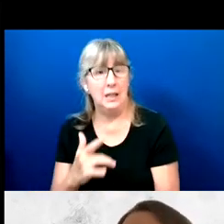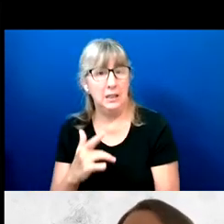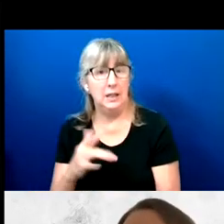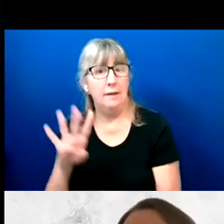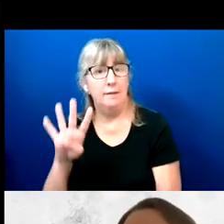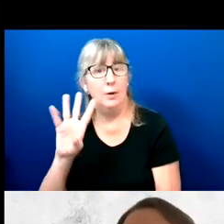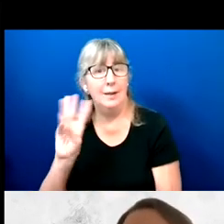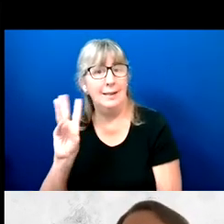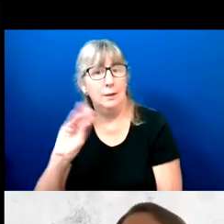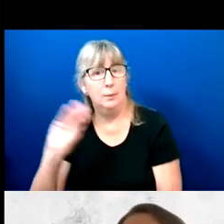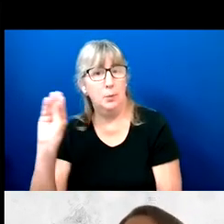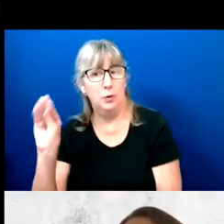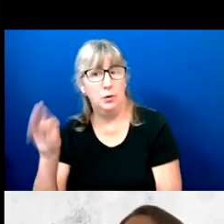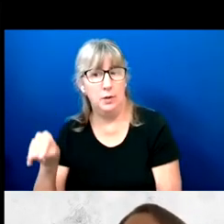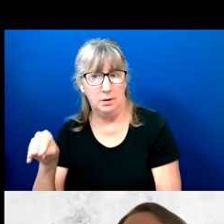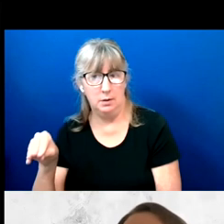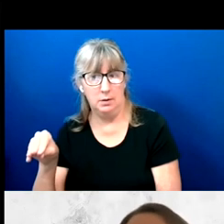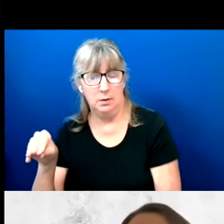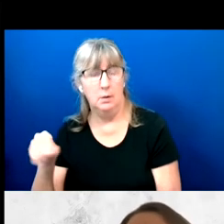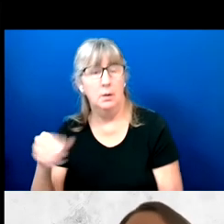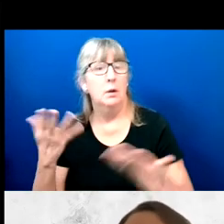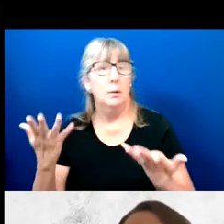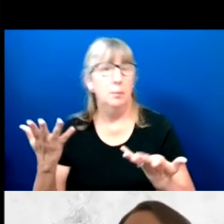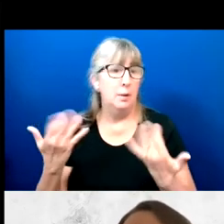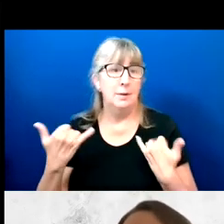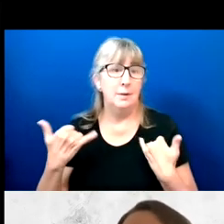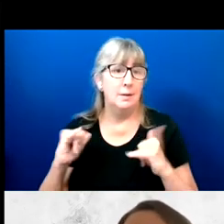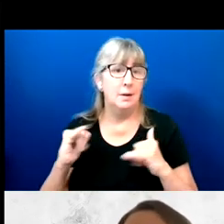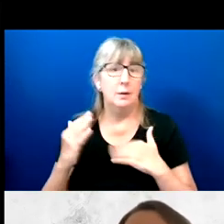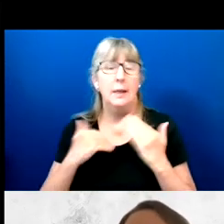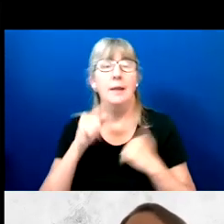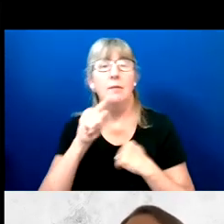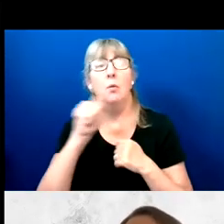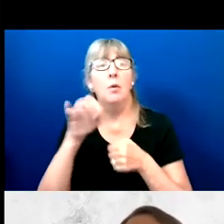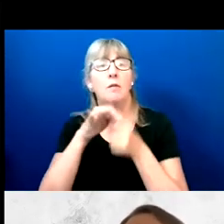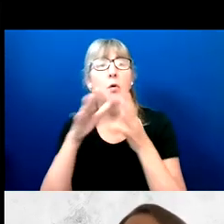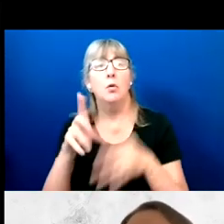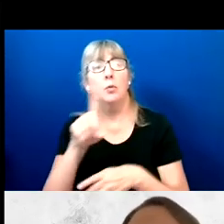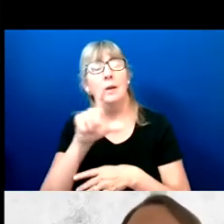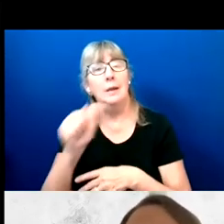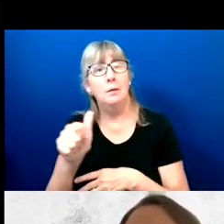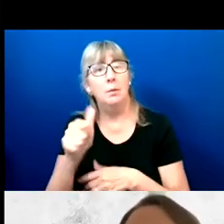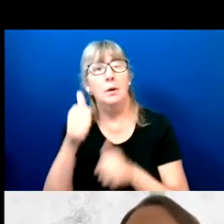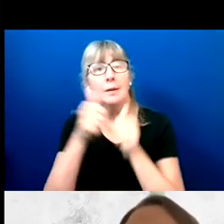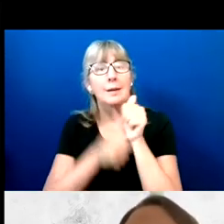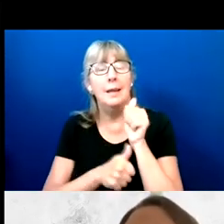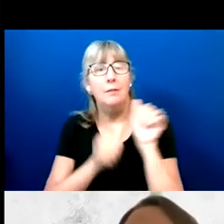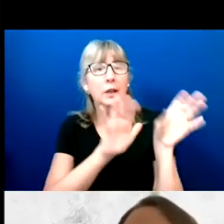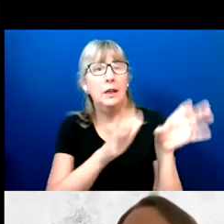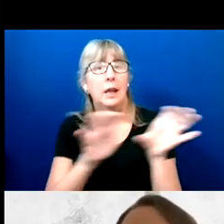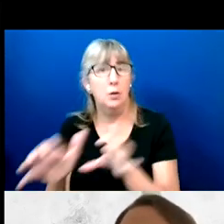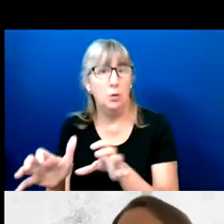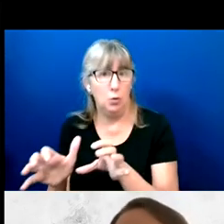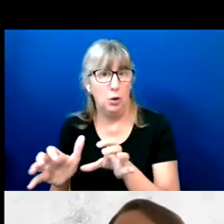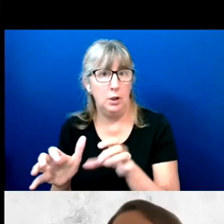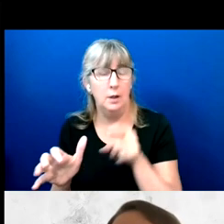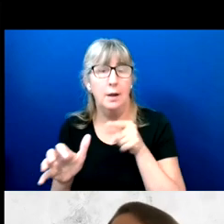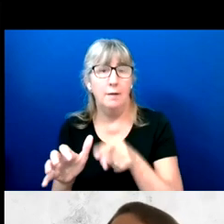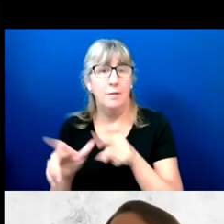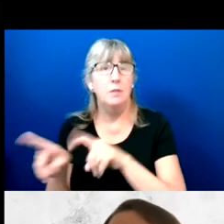But, still, even among voters with disabilities in every category of our survey, the nose